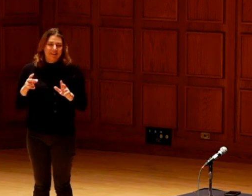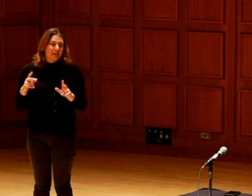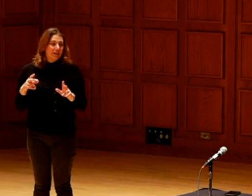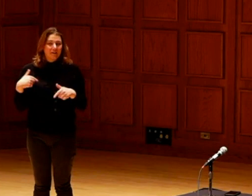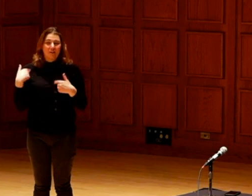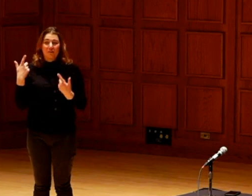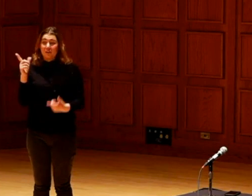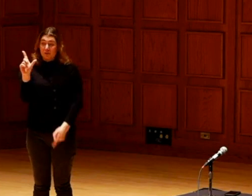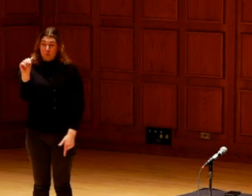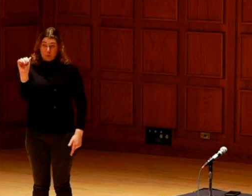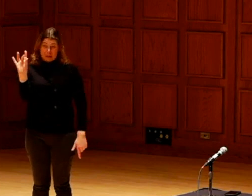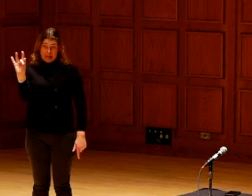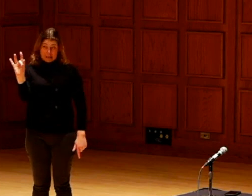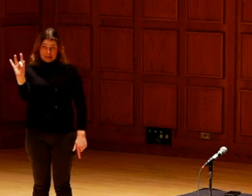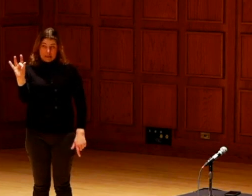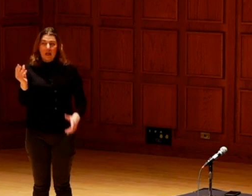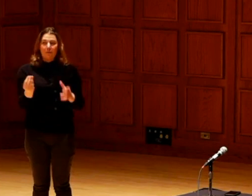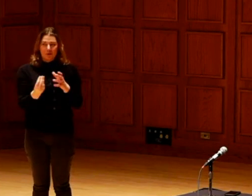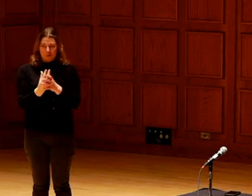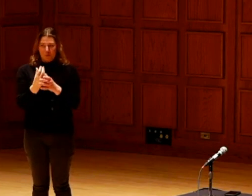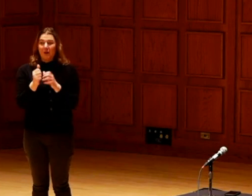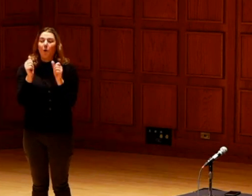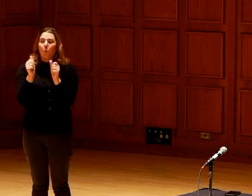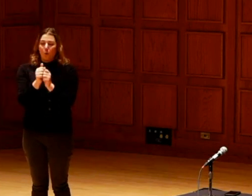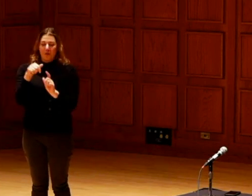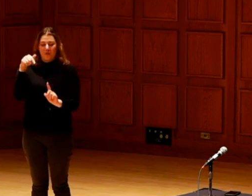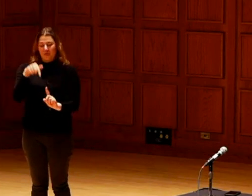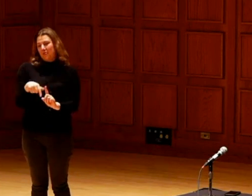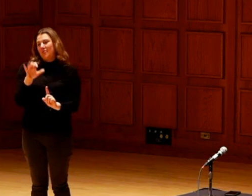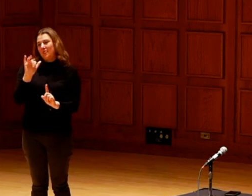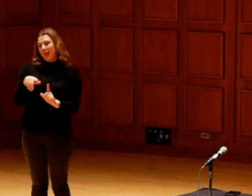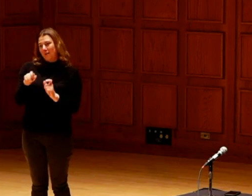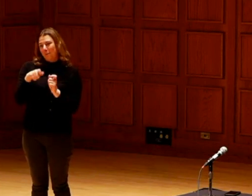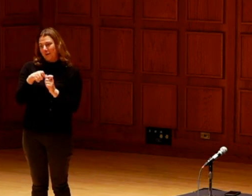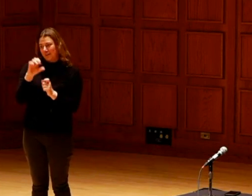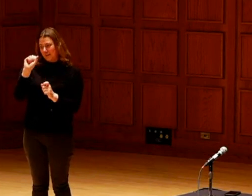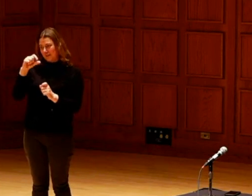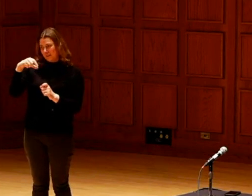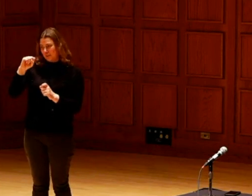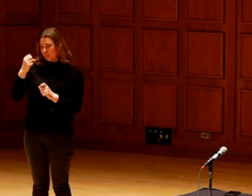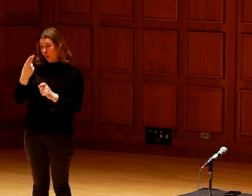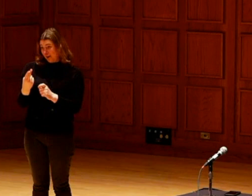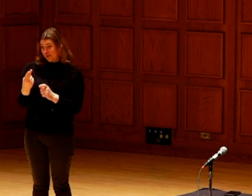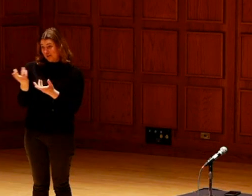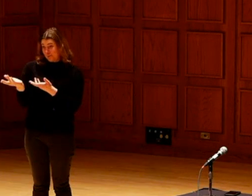So since 2018, I've been able to grow with that squash and bring her